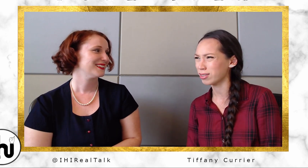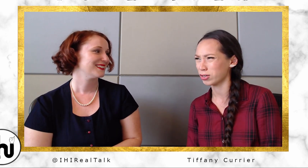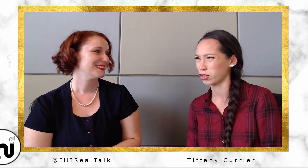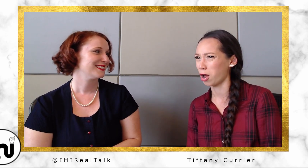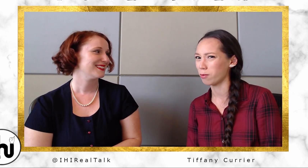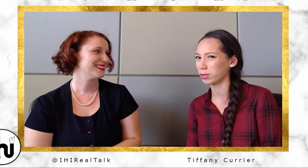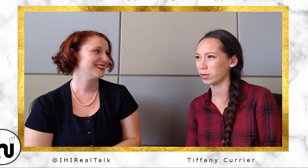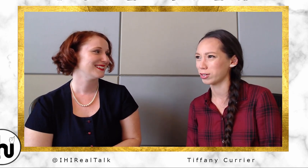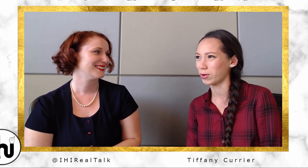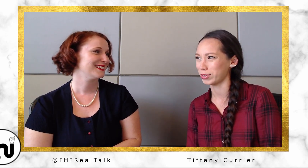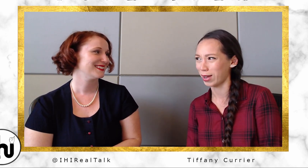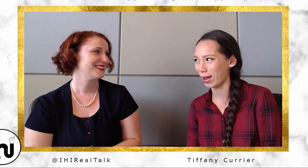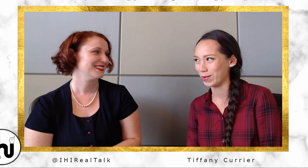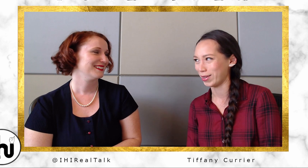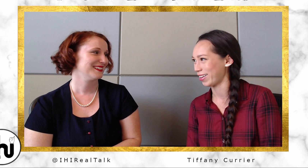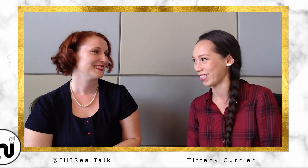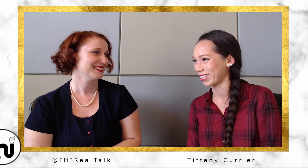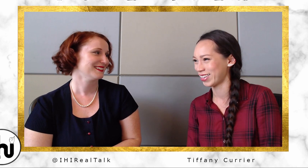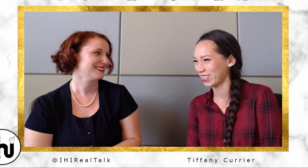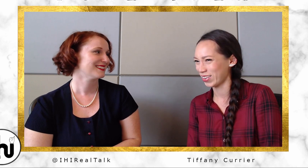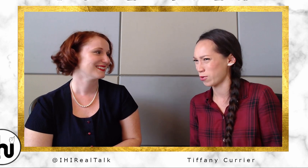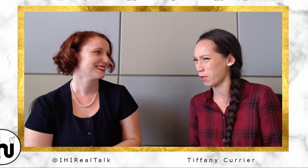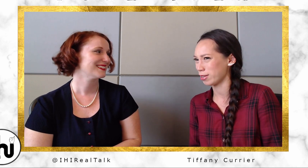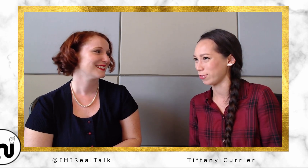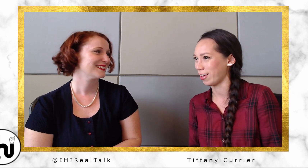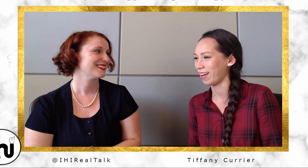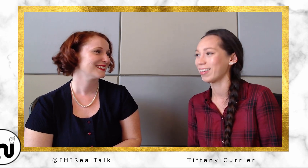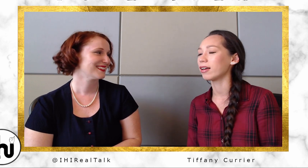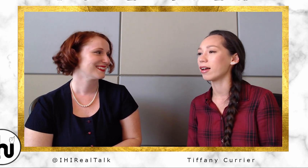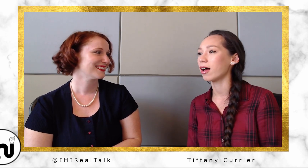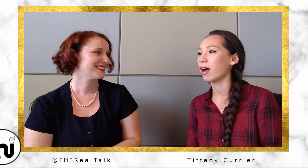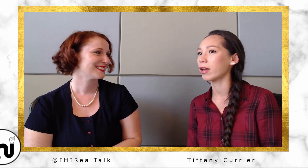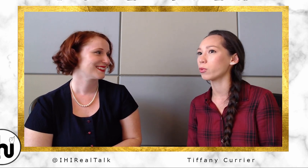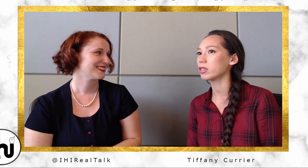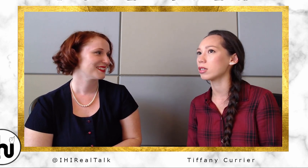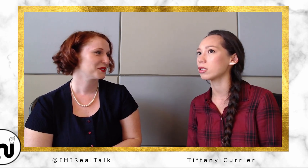job. That's what I do all the time. Like, that's... Who pays for that?" It wasn't until